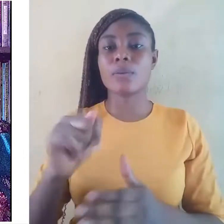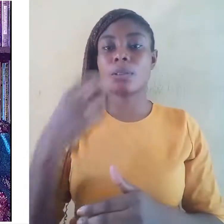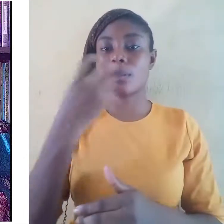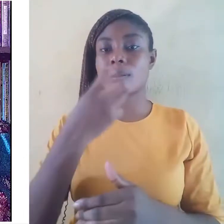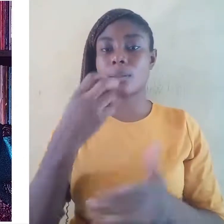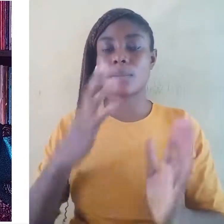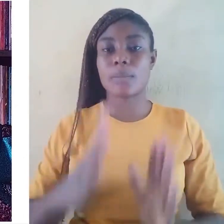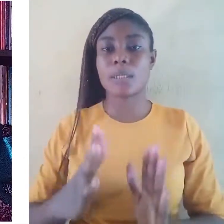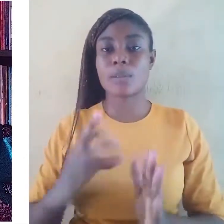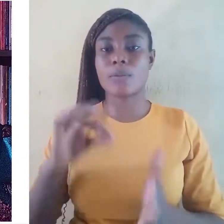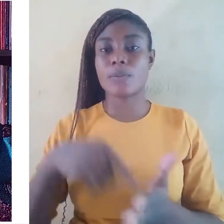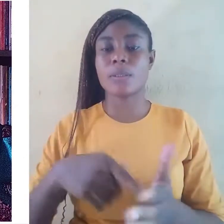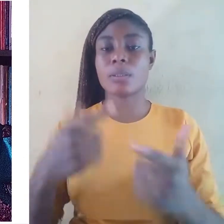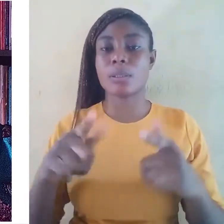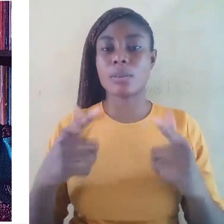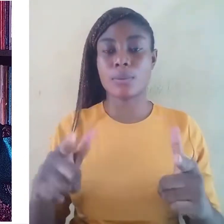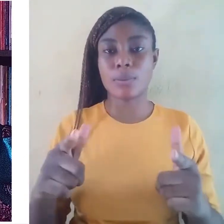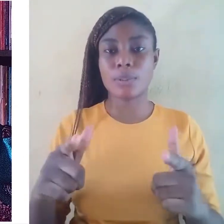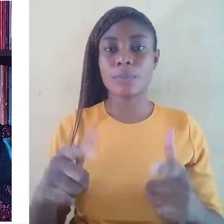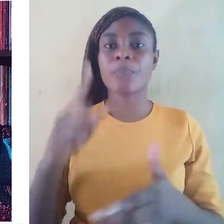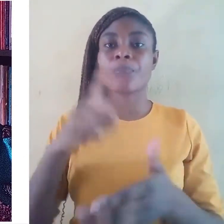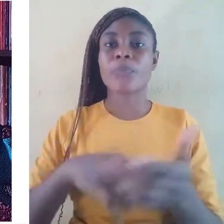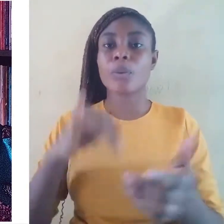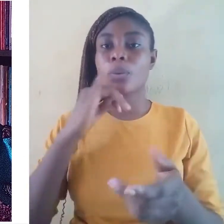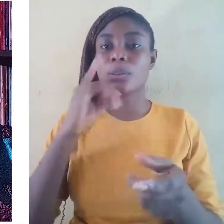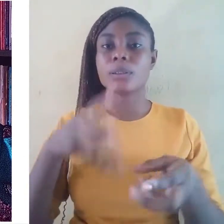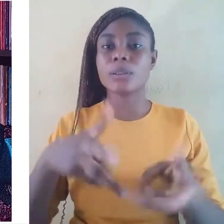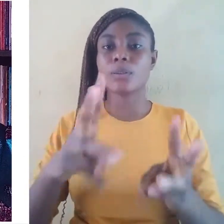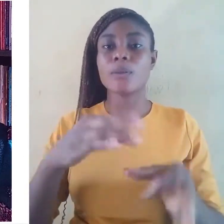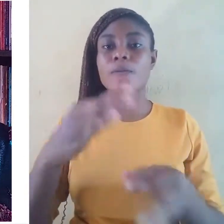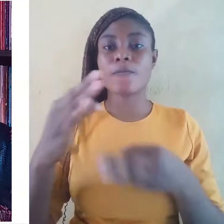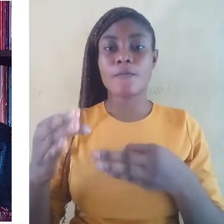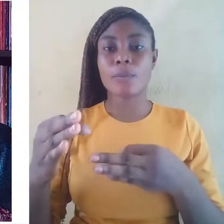What is the way forward?